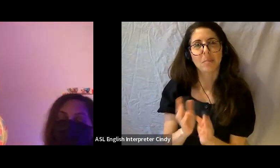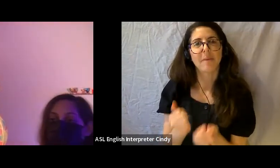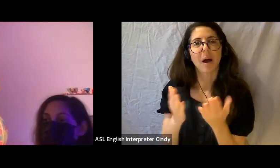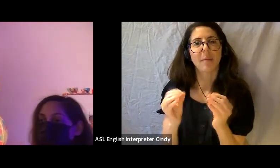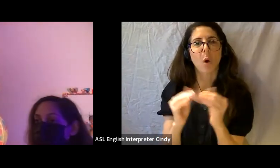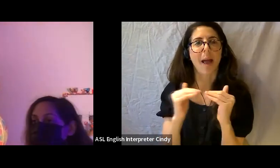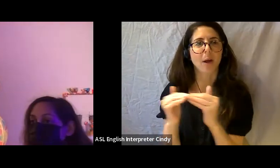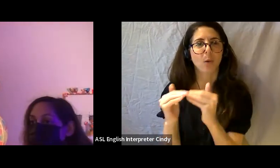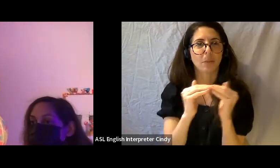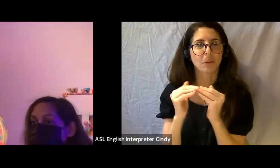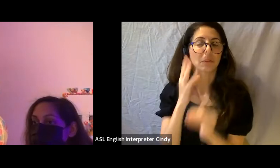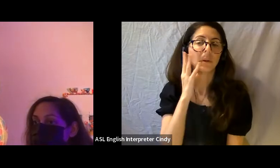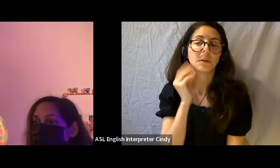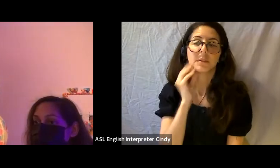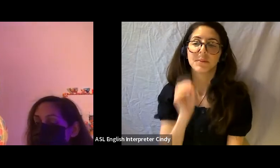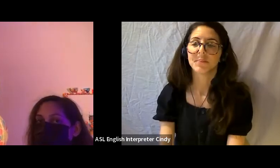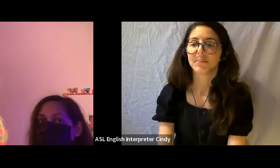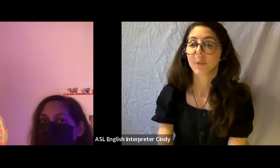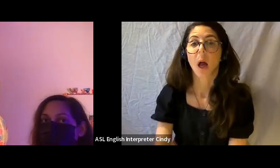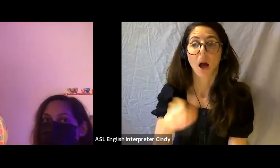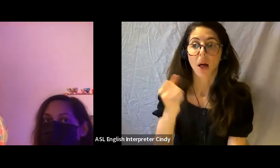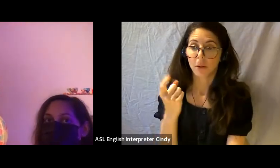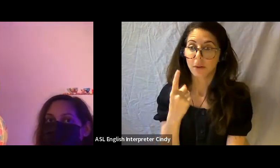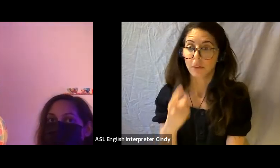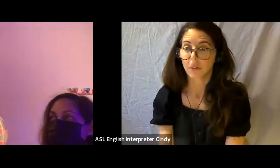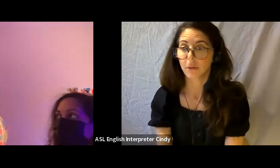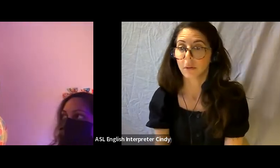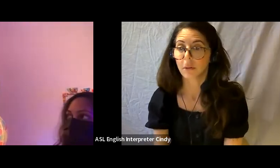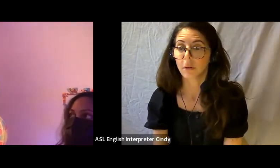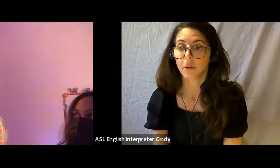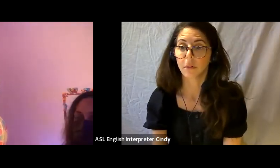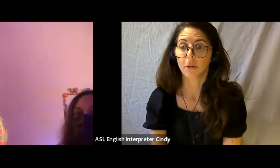The other question we have: Do you have plinths? We do have plinths